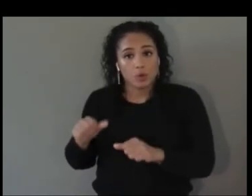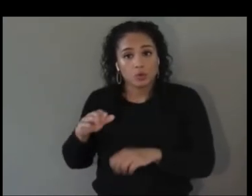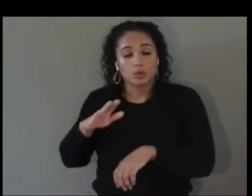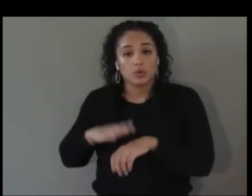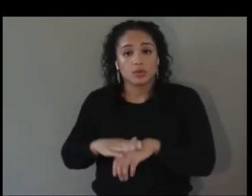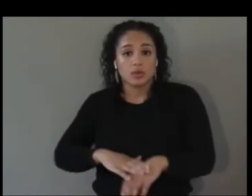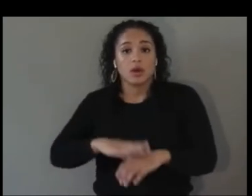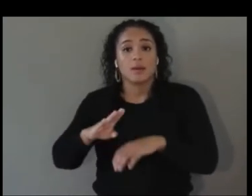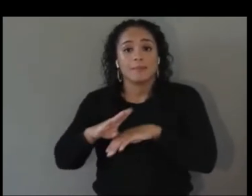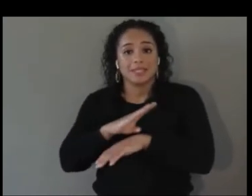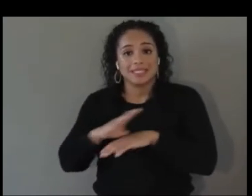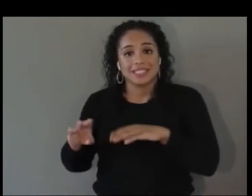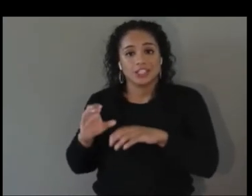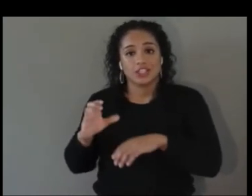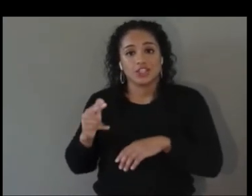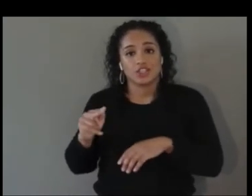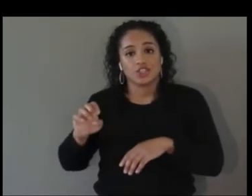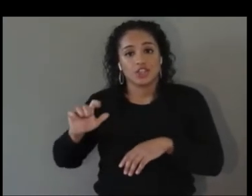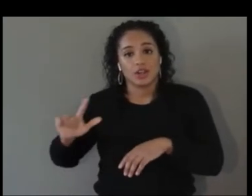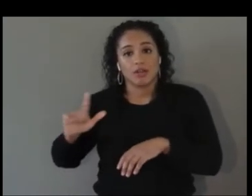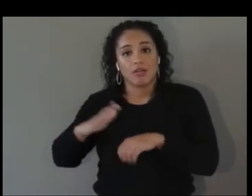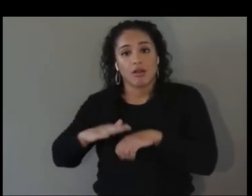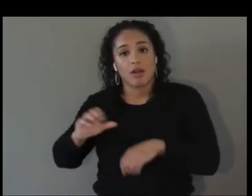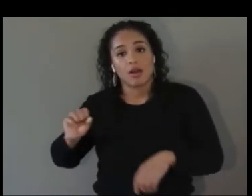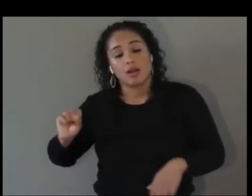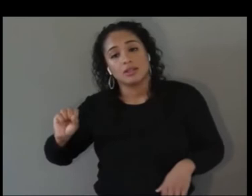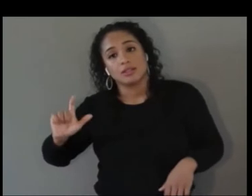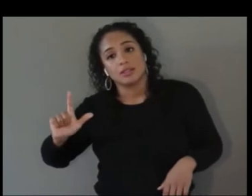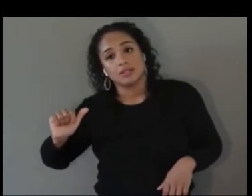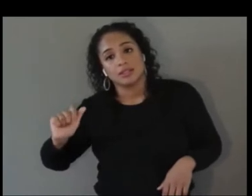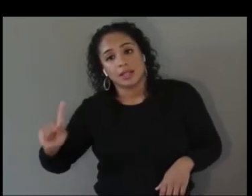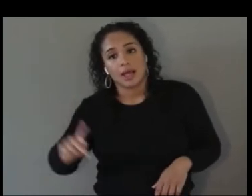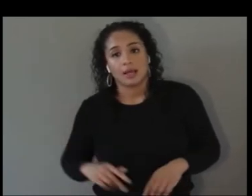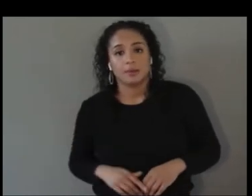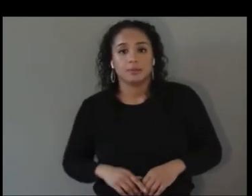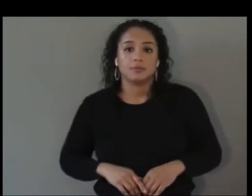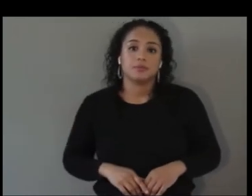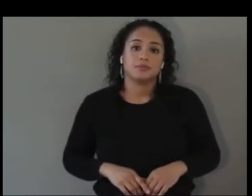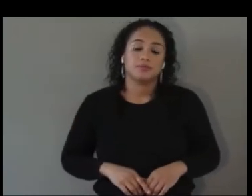I’m going to start with a question that combines what Corinne and Bill asked,